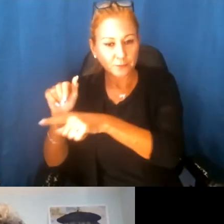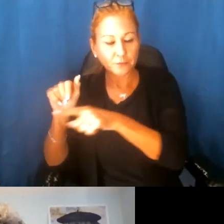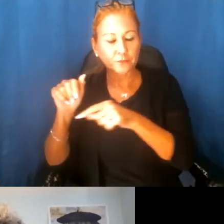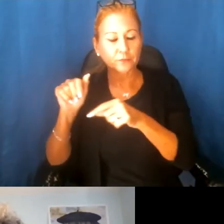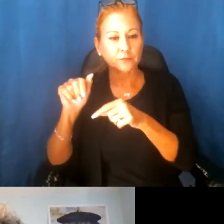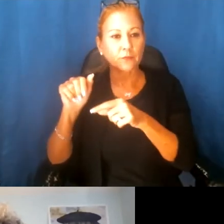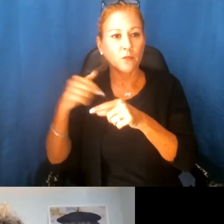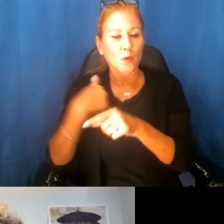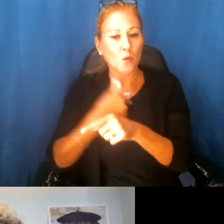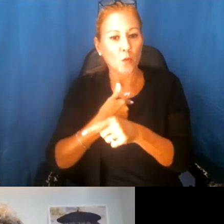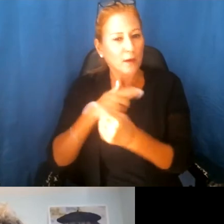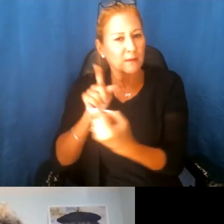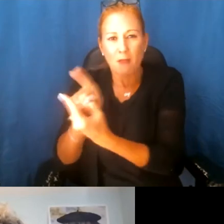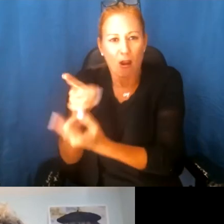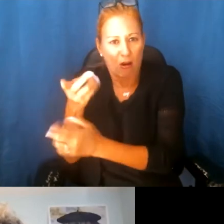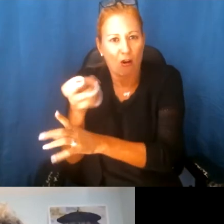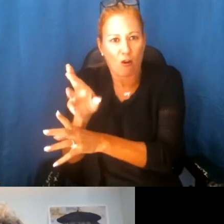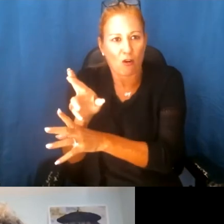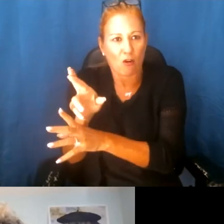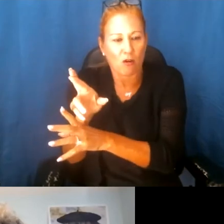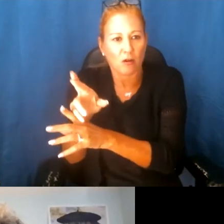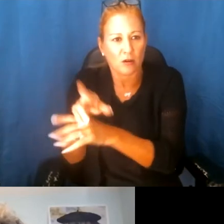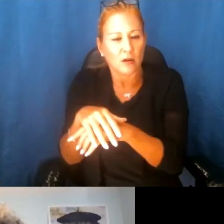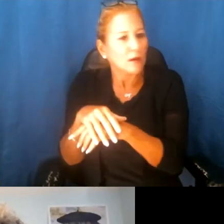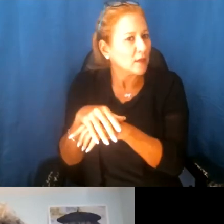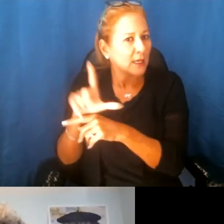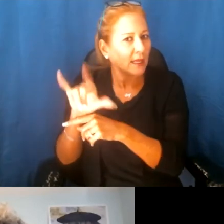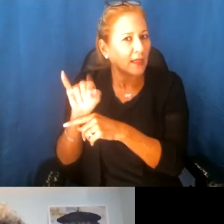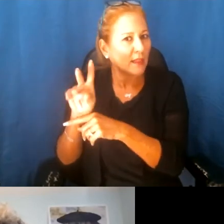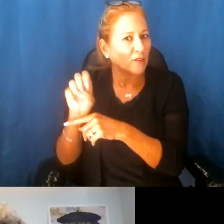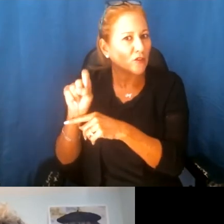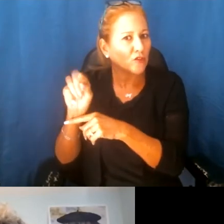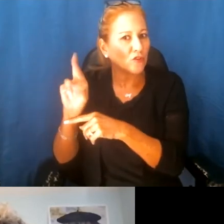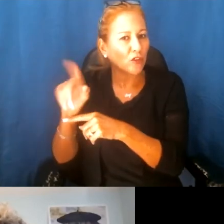we, we've met her, Liz Strong, who's the project coordinator, and I, like, went out to dinner with